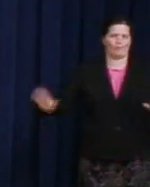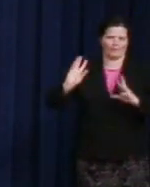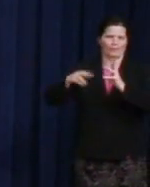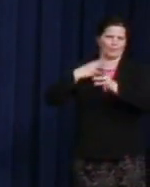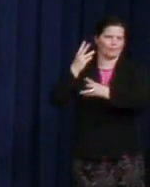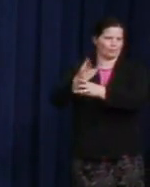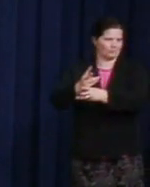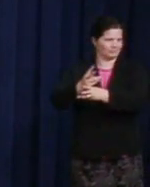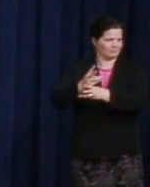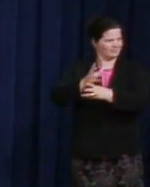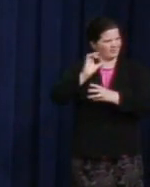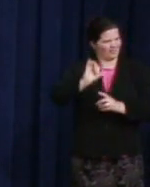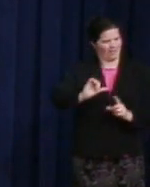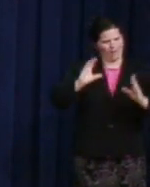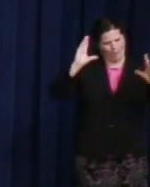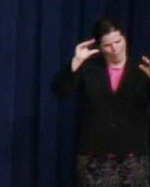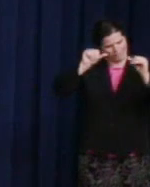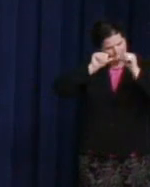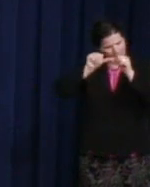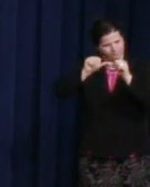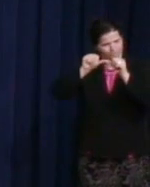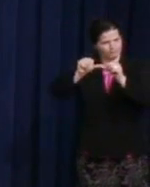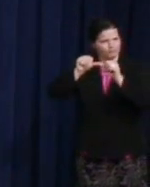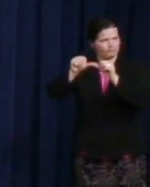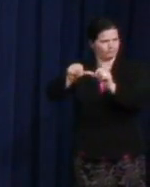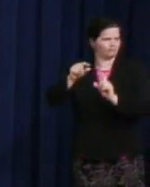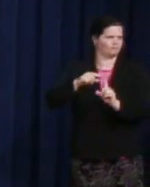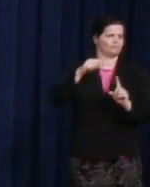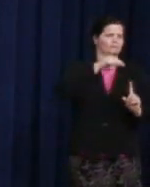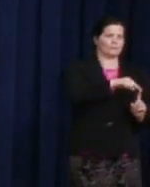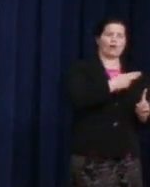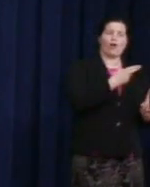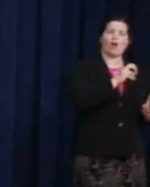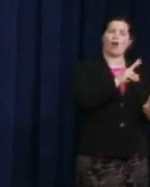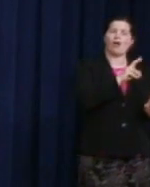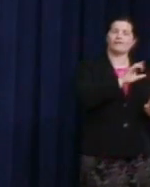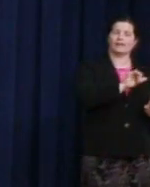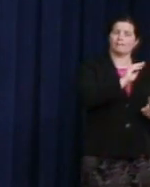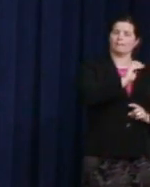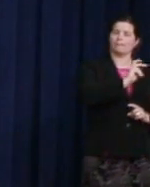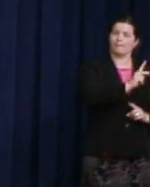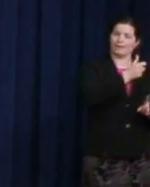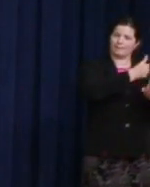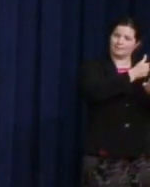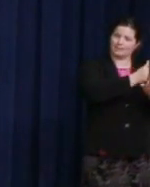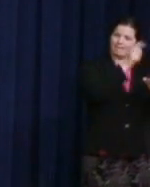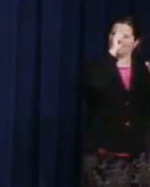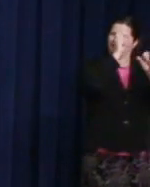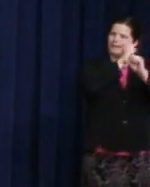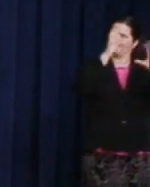On the streets of the Castro, Harvey Milk envisioned a future in which LGBT individuals are treated with dignity and equality.